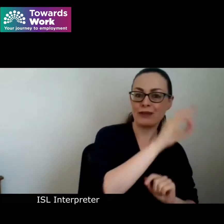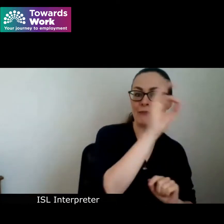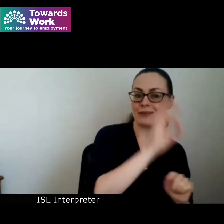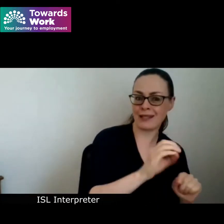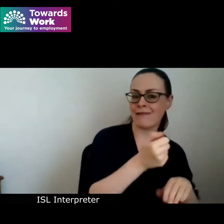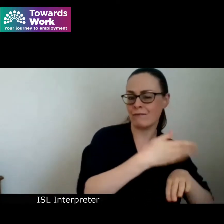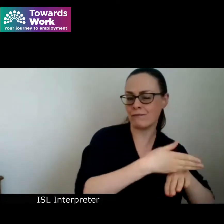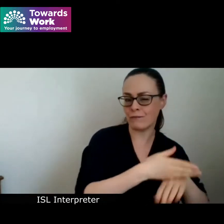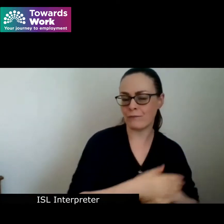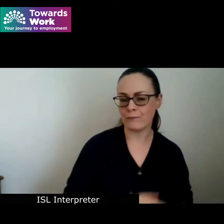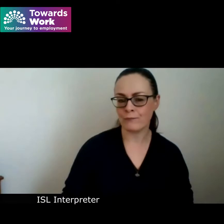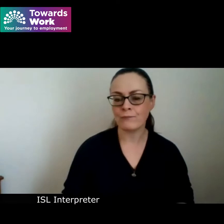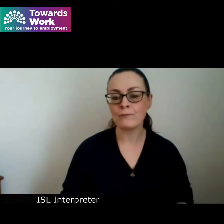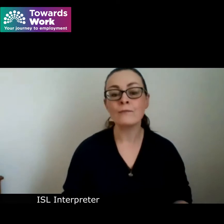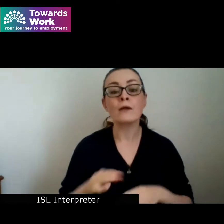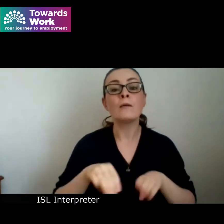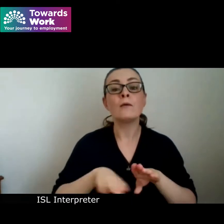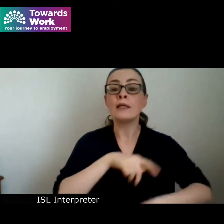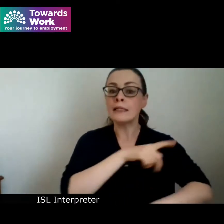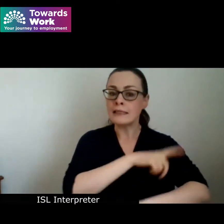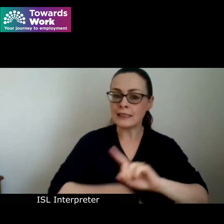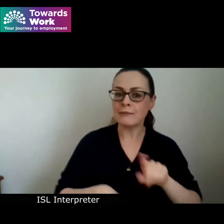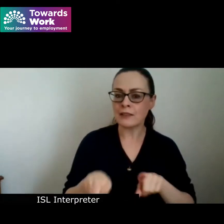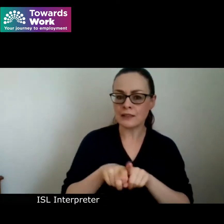people with disabilities have also been excluded from further education